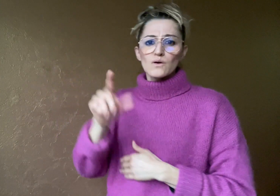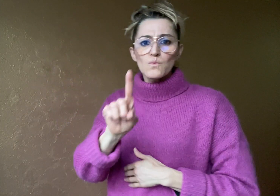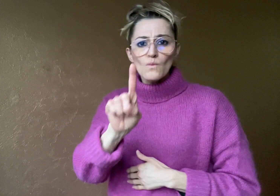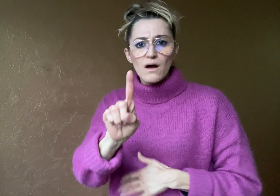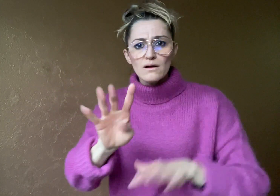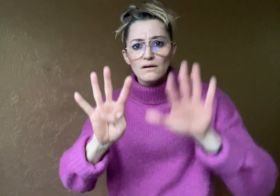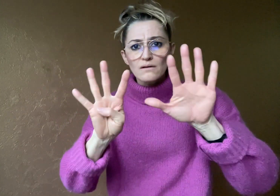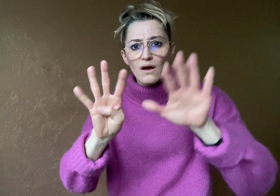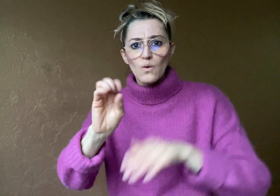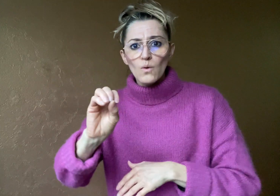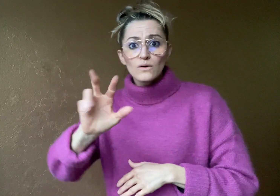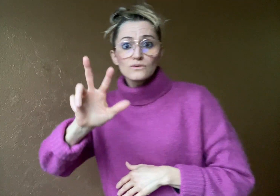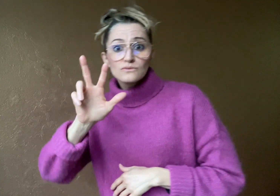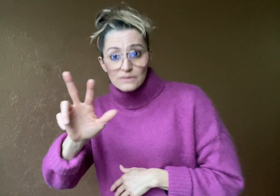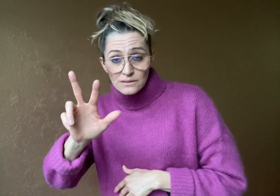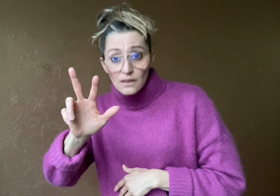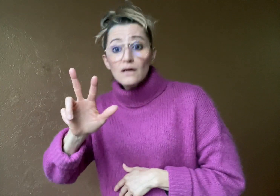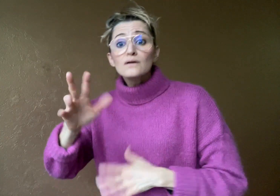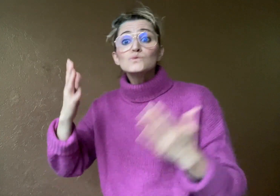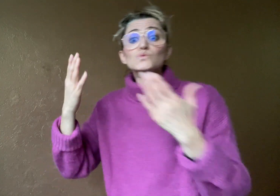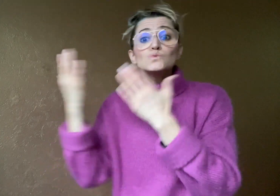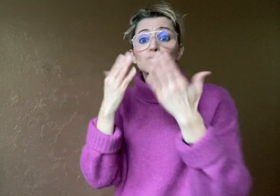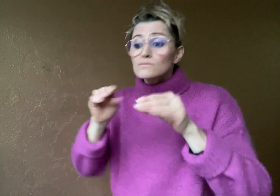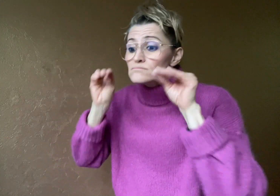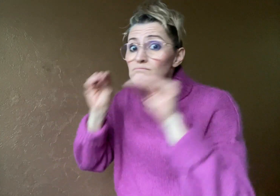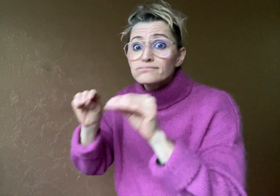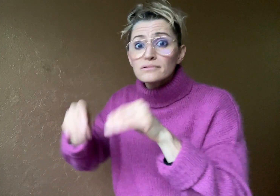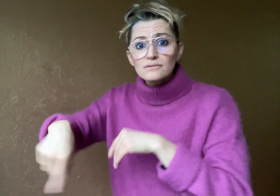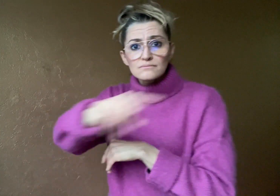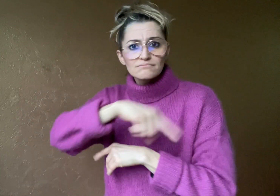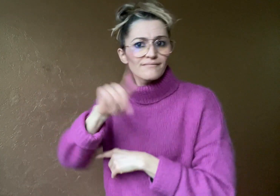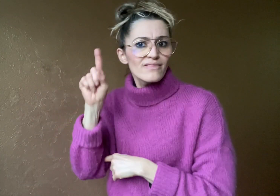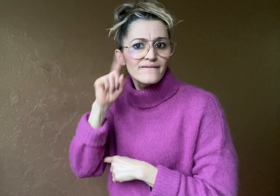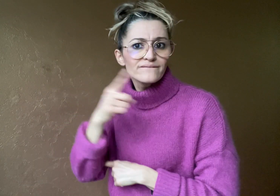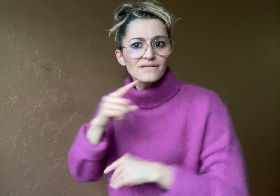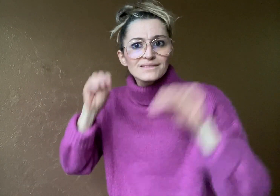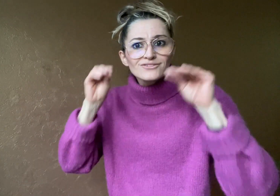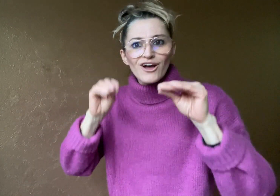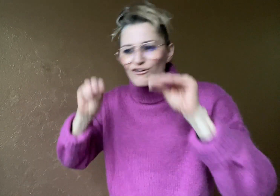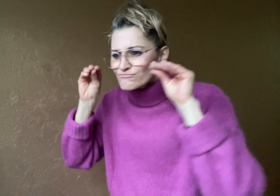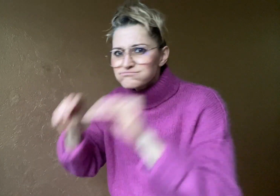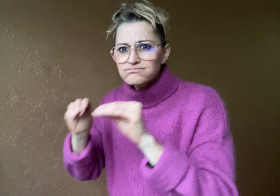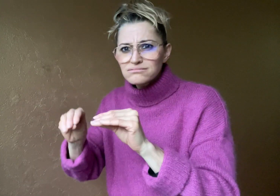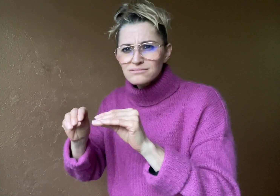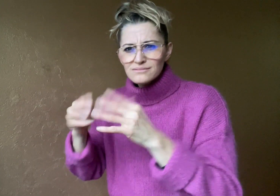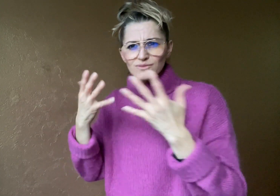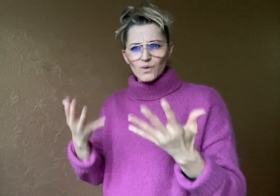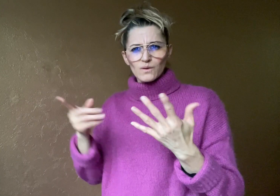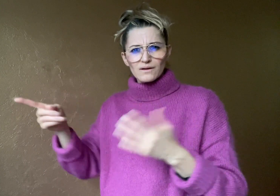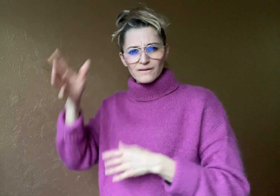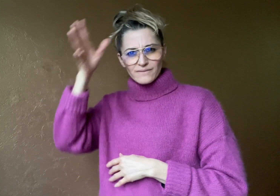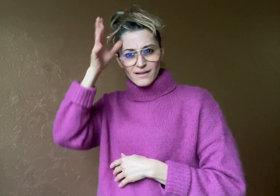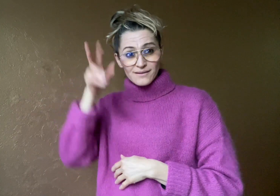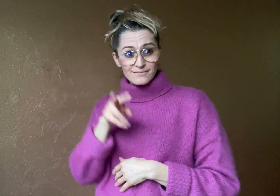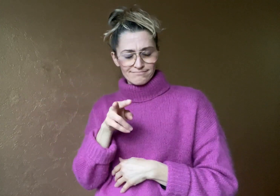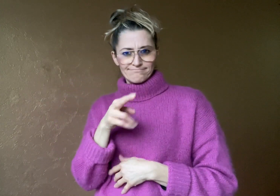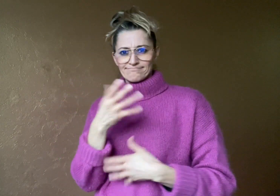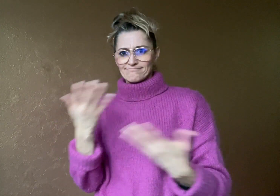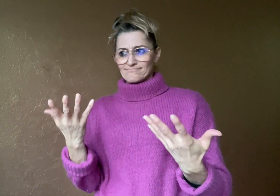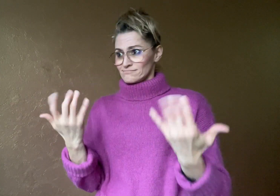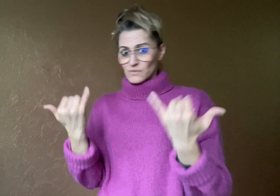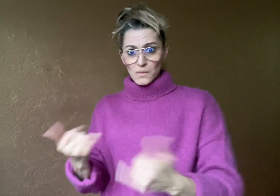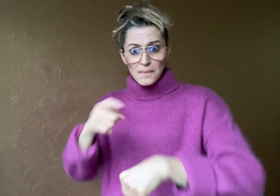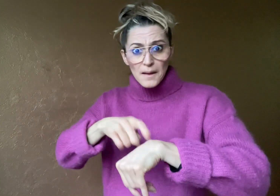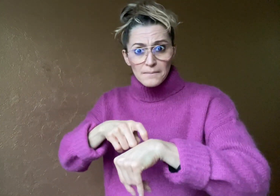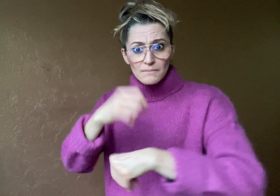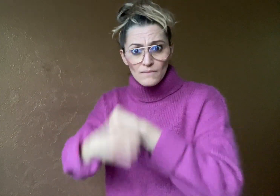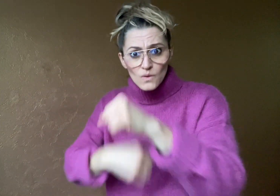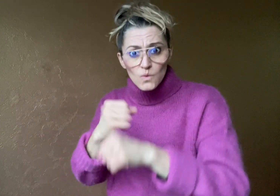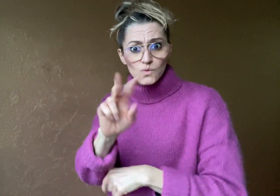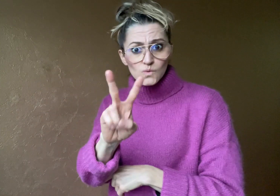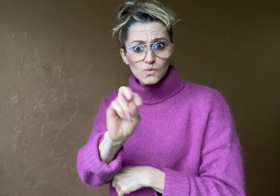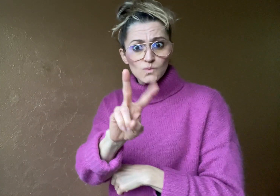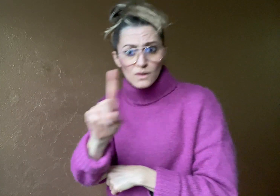great-great-great grandfather was taught by Deaf teachers in 1903,